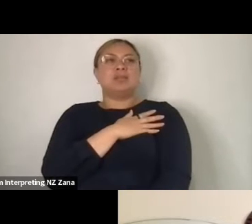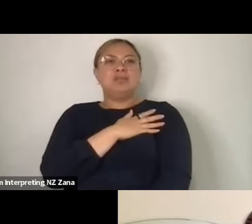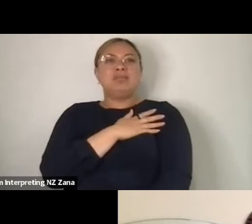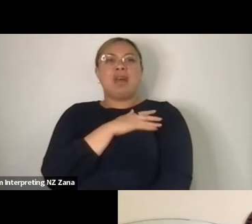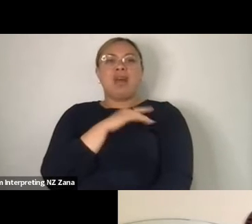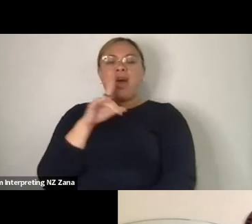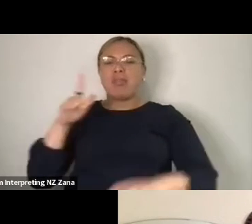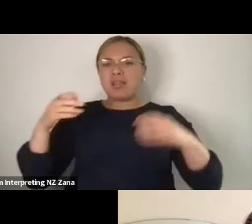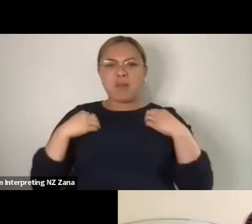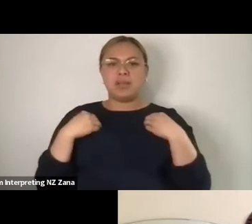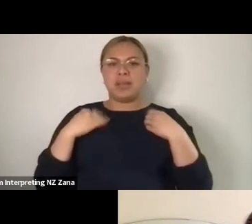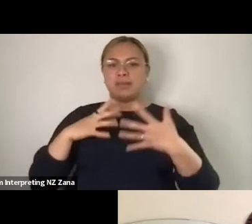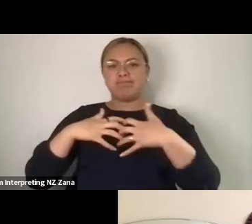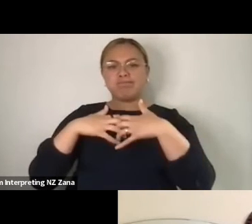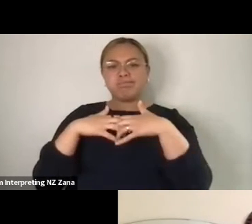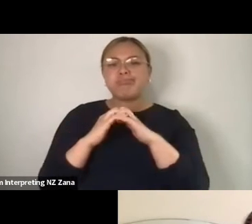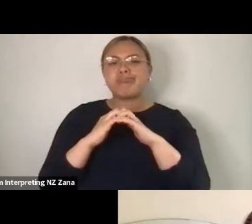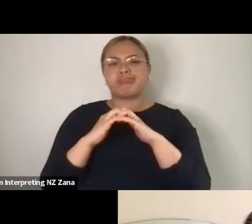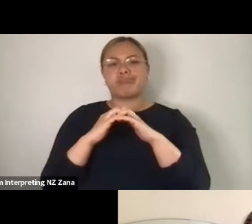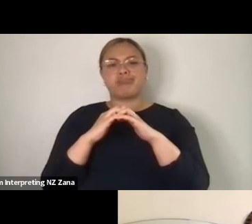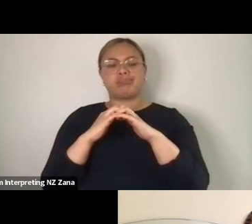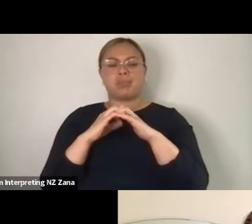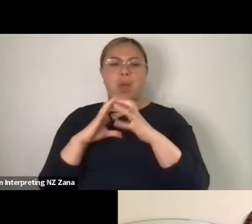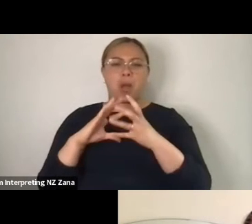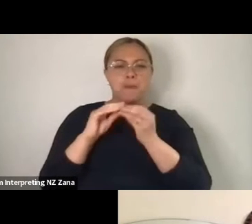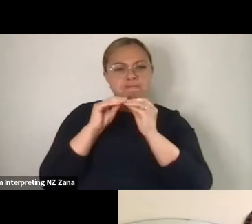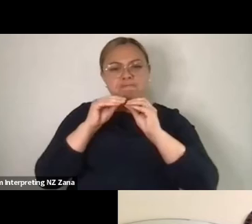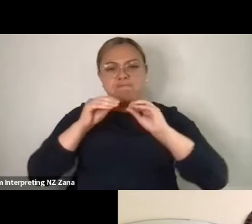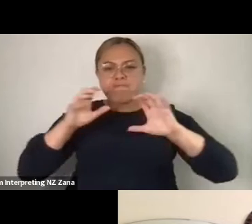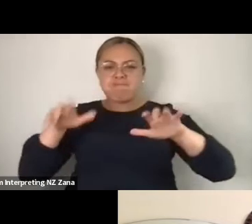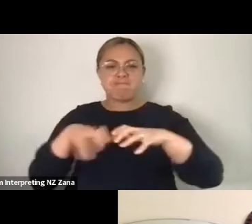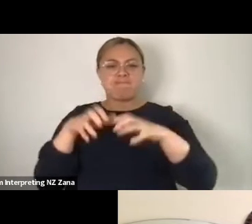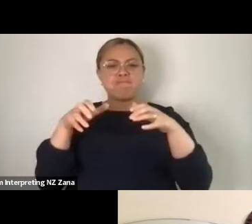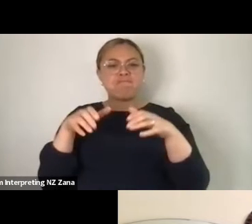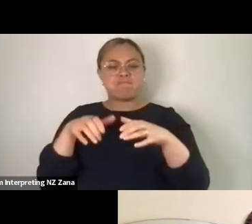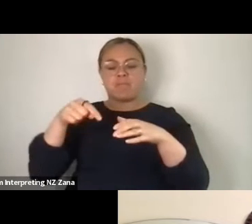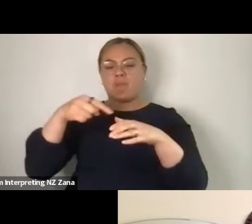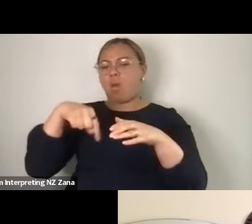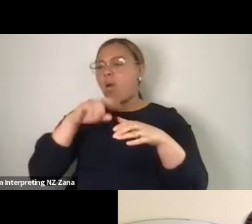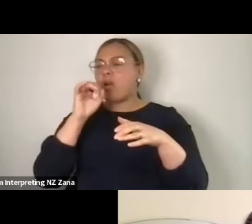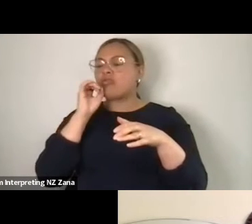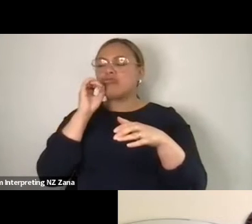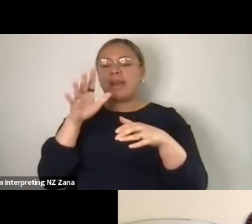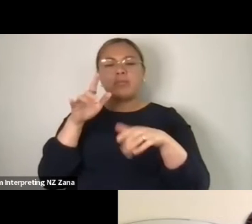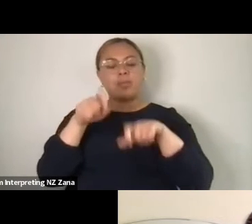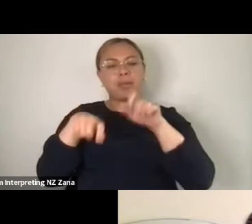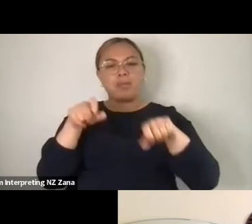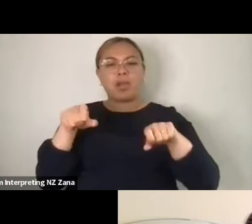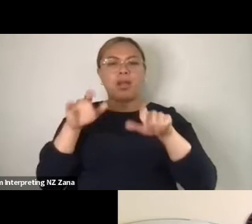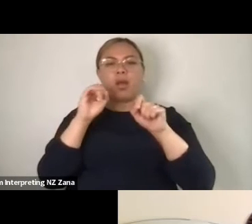that we formed, it's an incredibly warm, caring company of people that came together and that, I